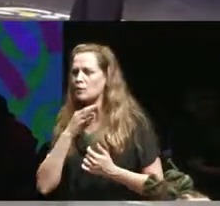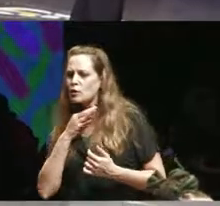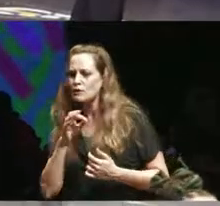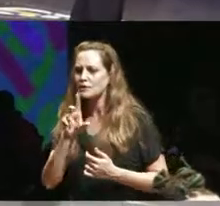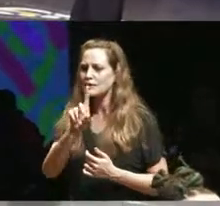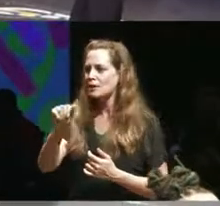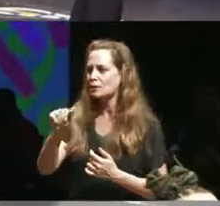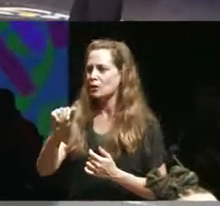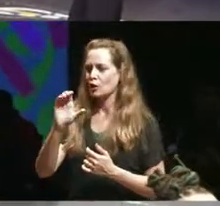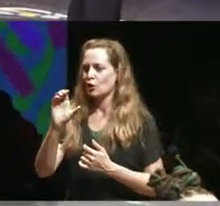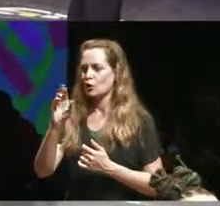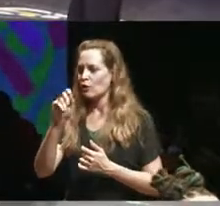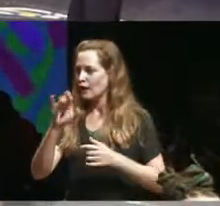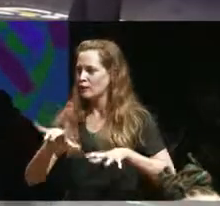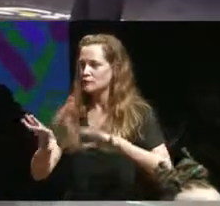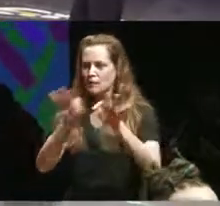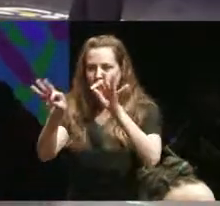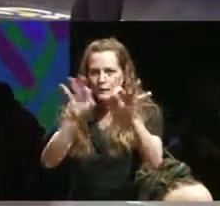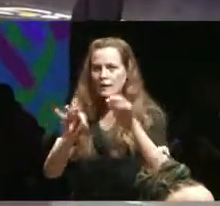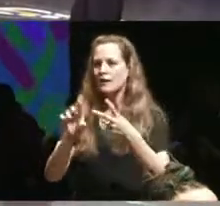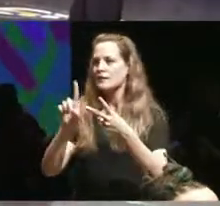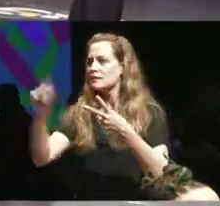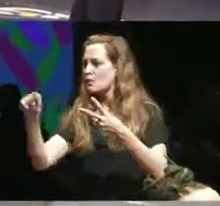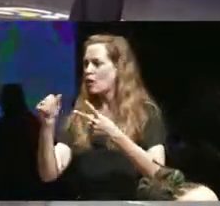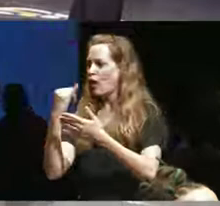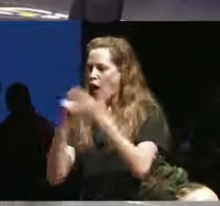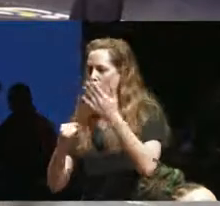disabled editors and disabled art critics and to say you know mad disabled